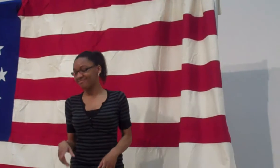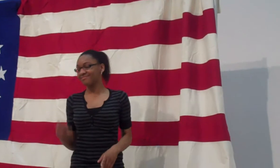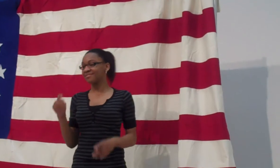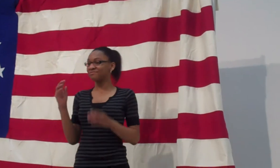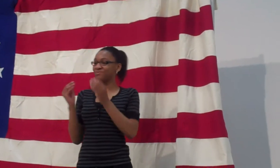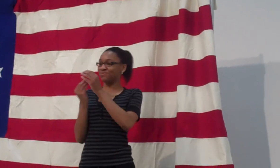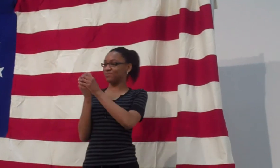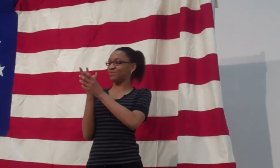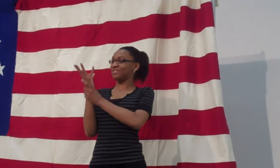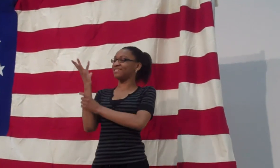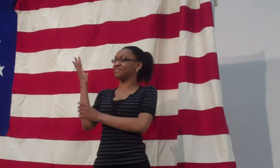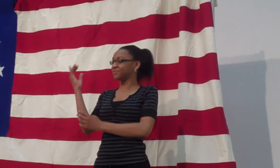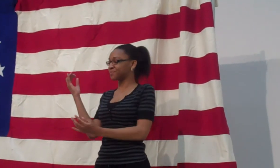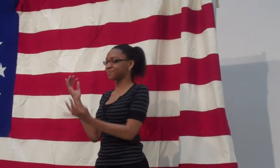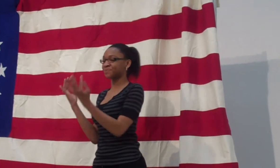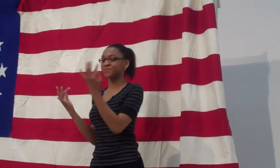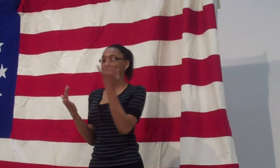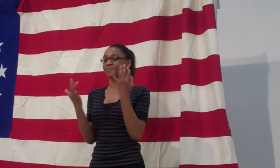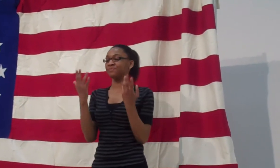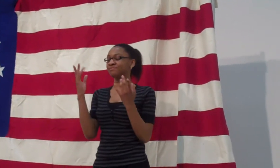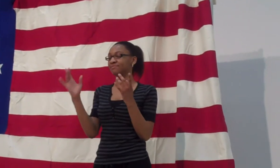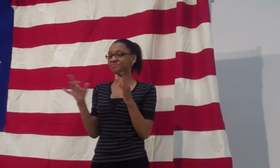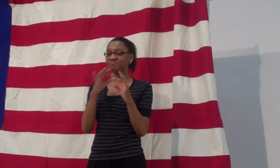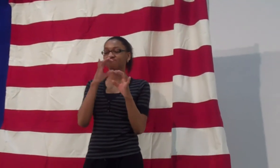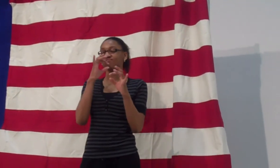It's about a blind person.